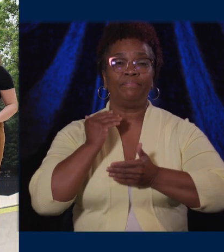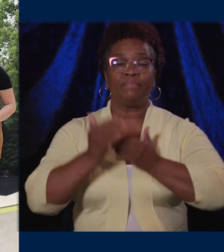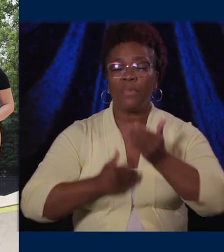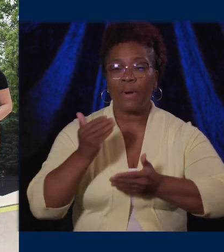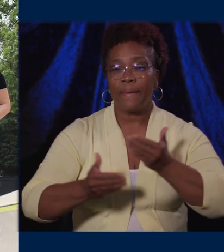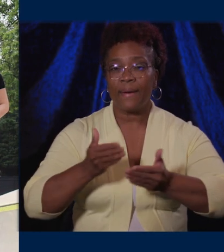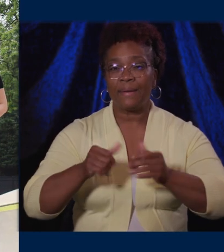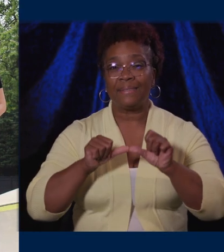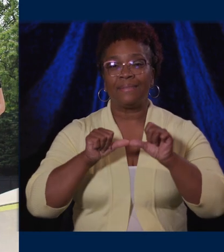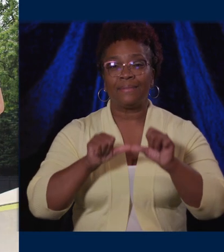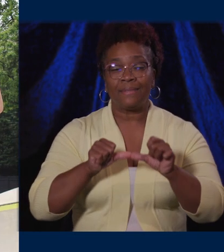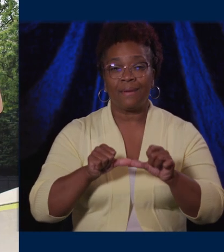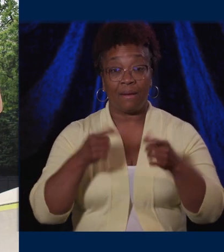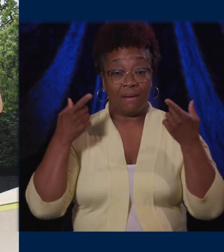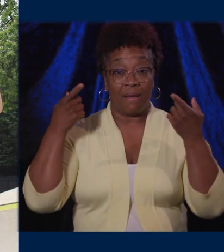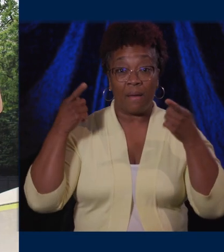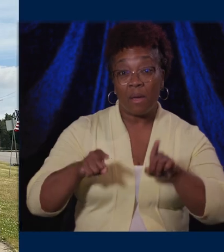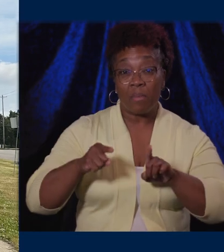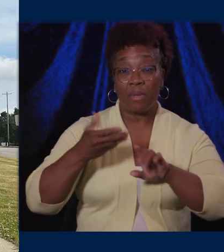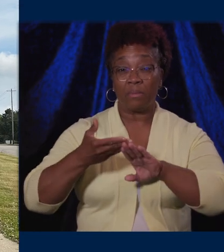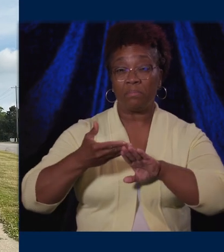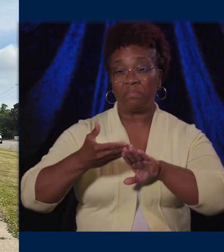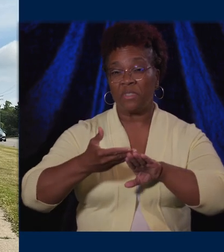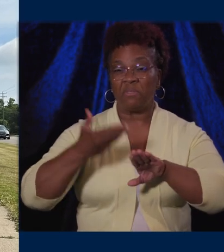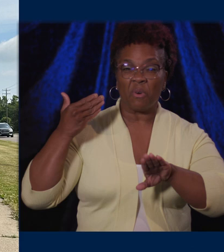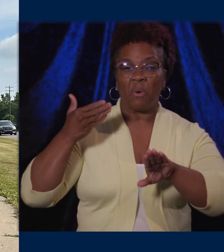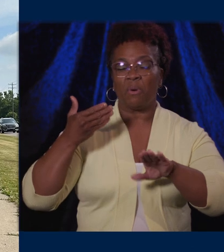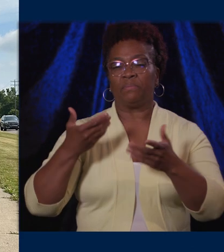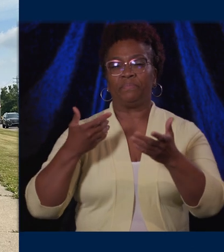next steps in their sustainability journey, regardless of where they’re starting.